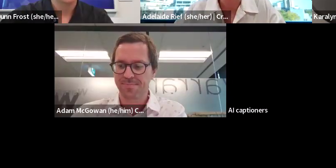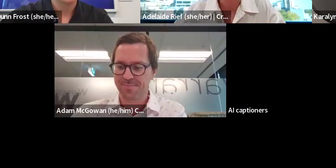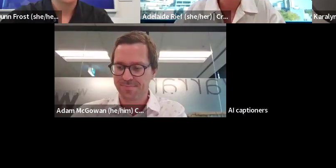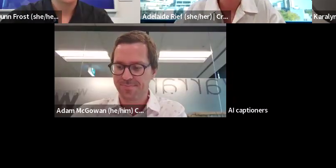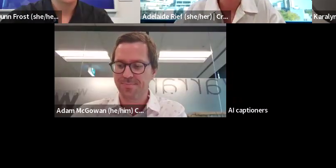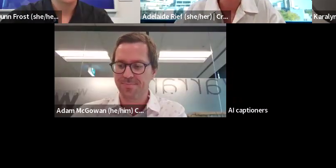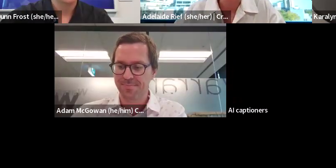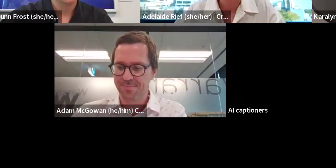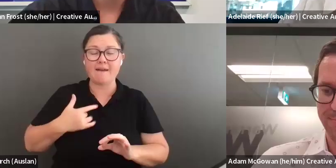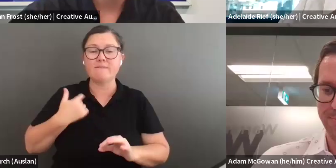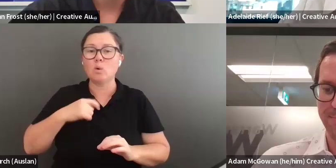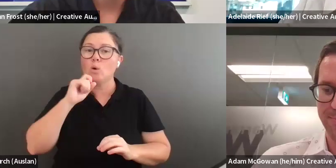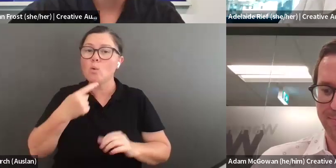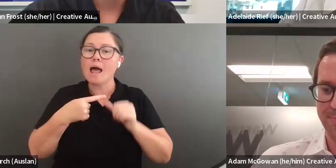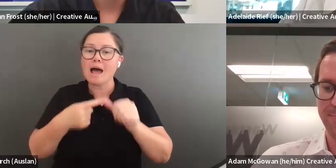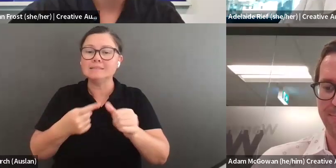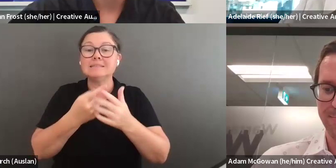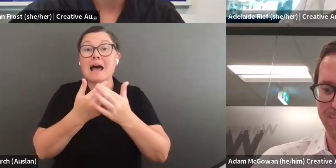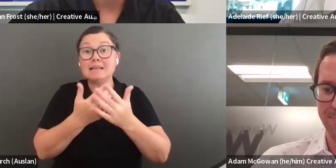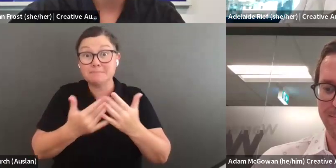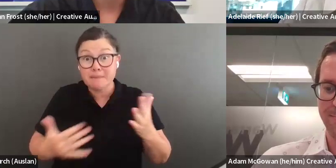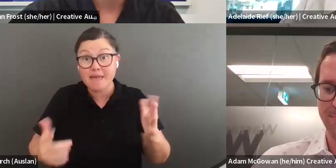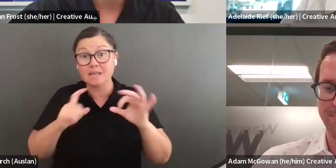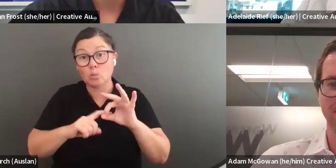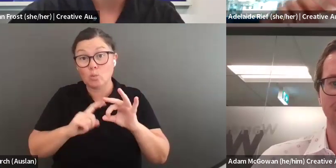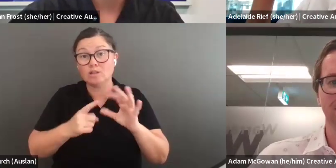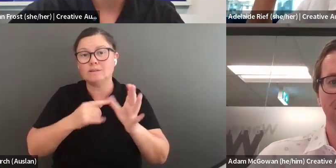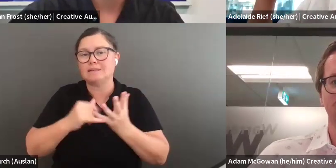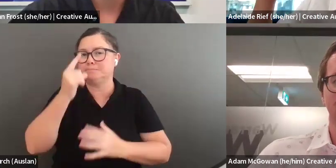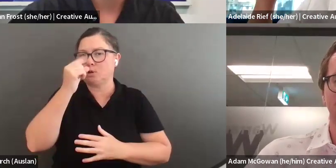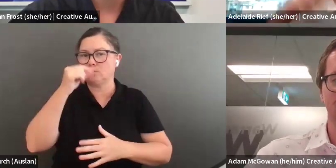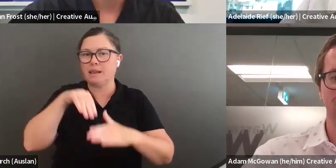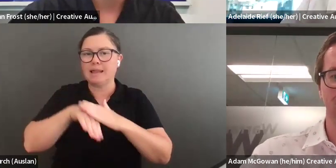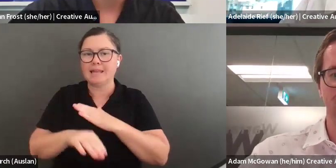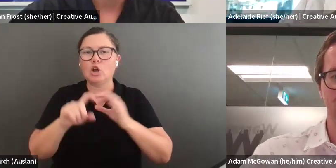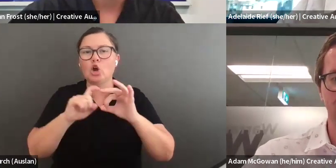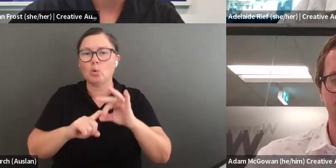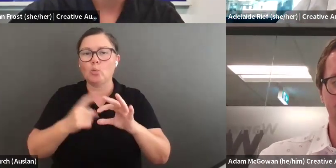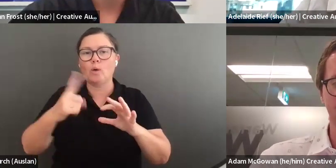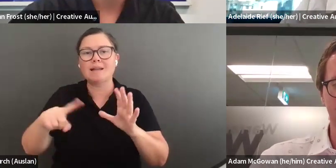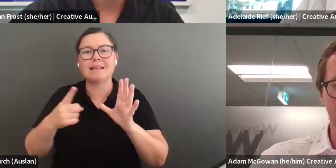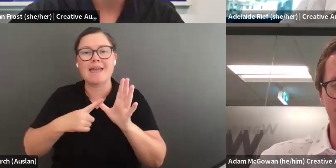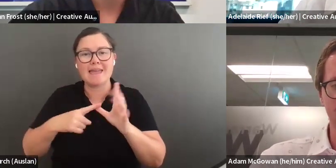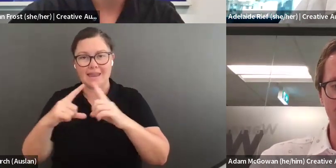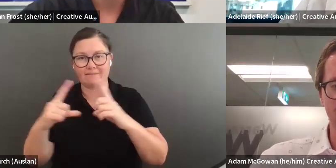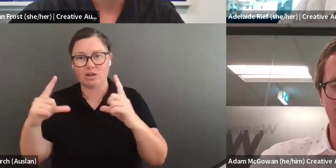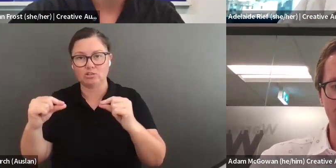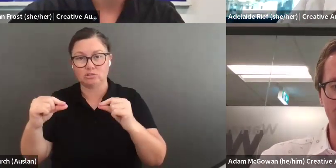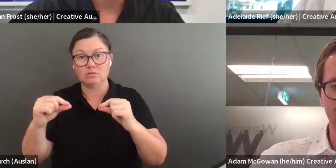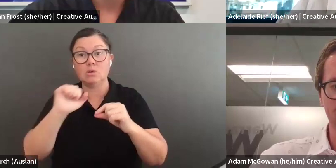questions live. We will answer as many questions as we can also in the Q&A function. At the bottom